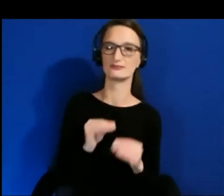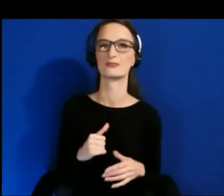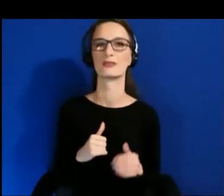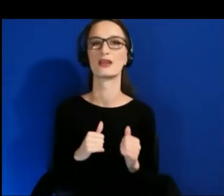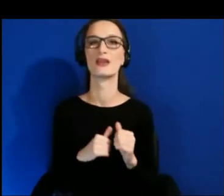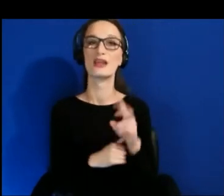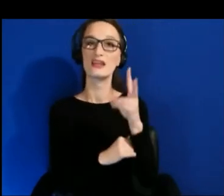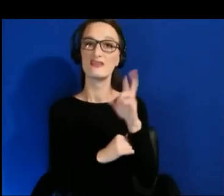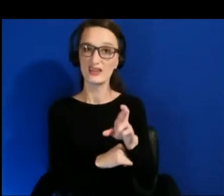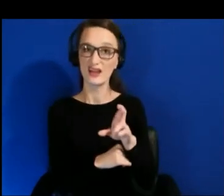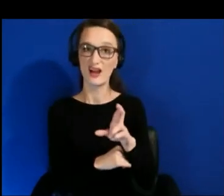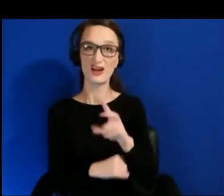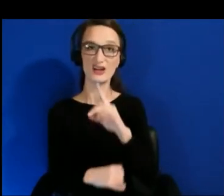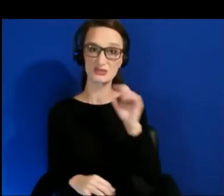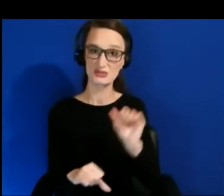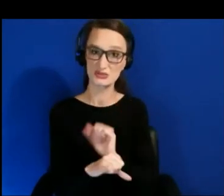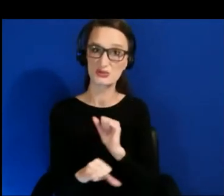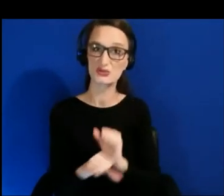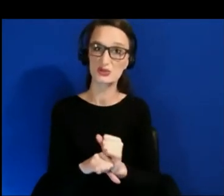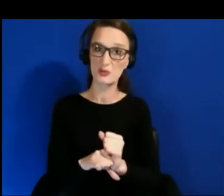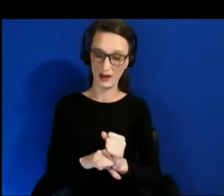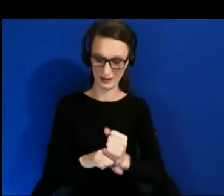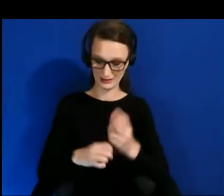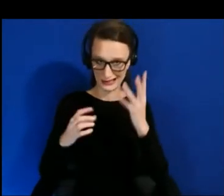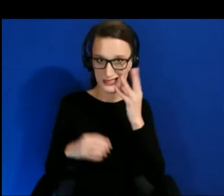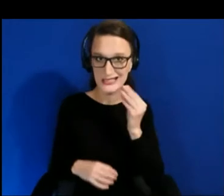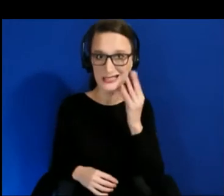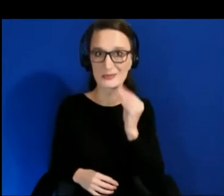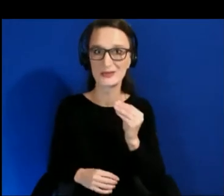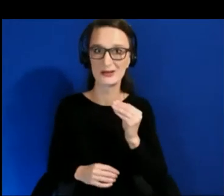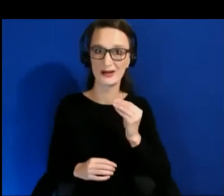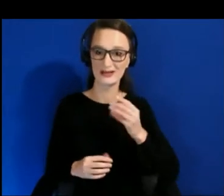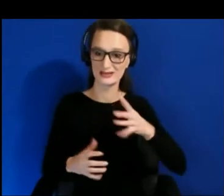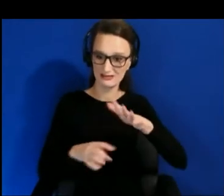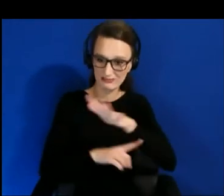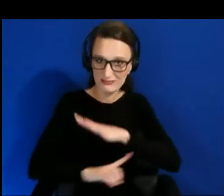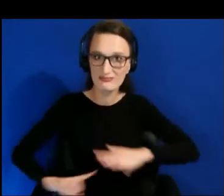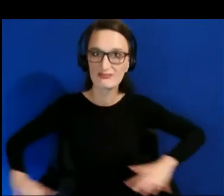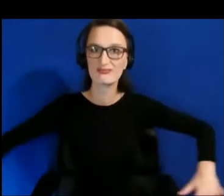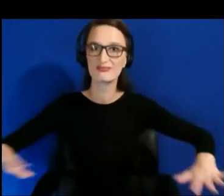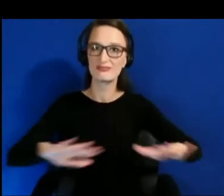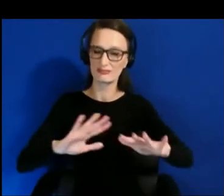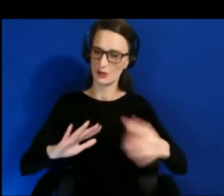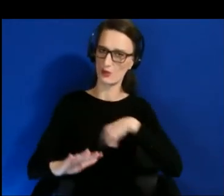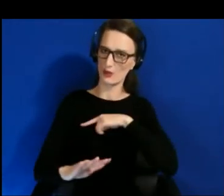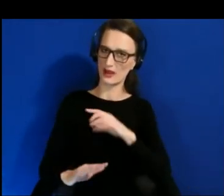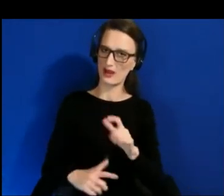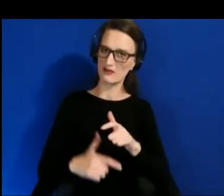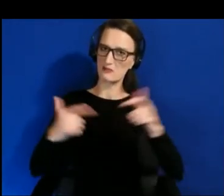these applications firsthand, we have an immense responsibility to make sure that these applications